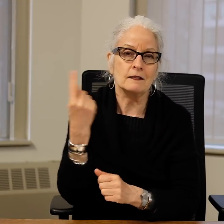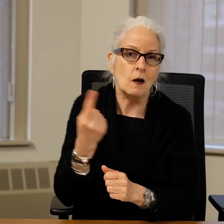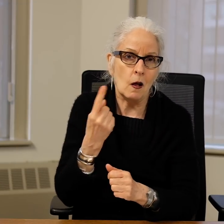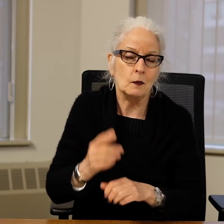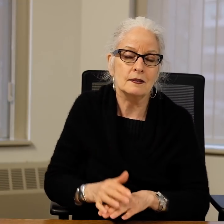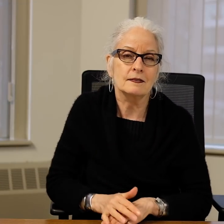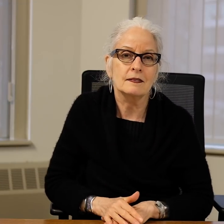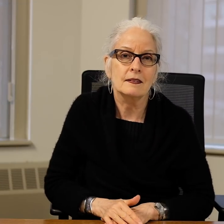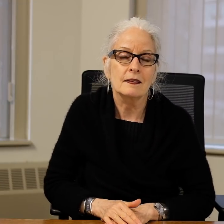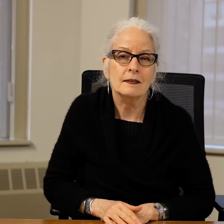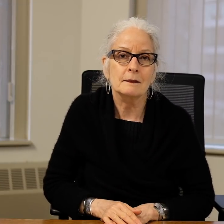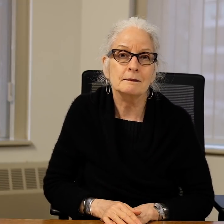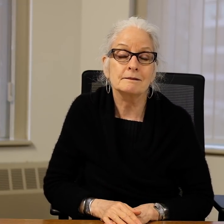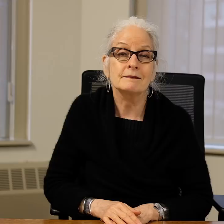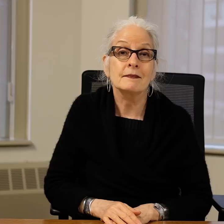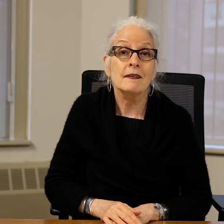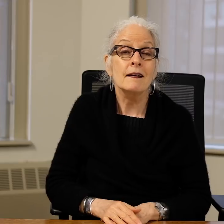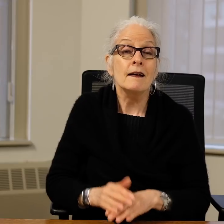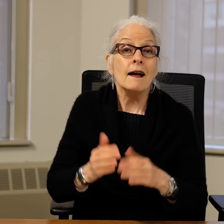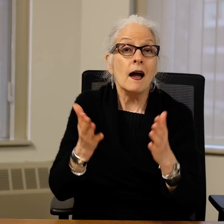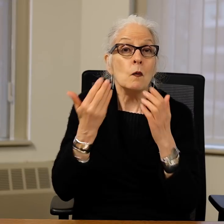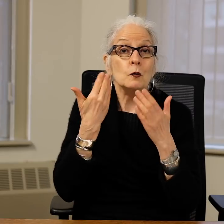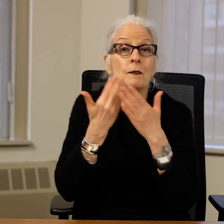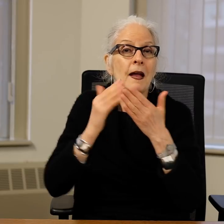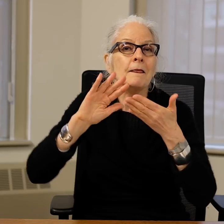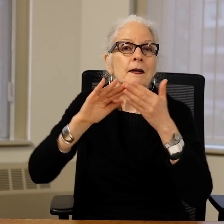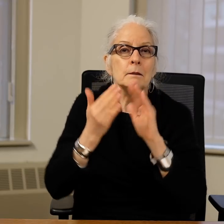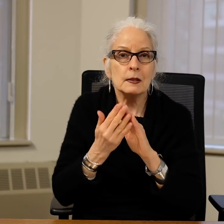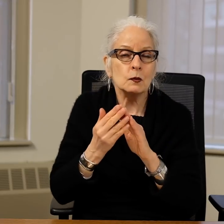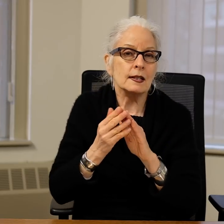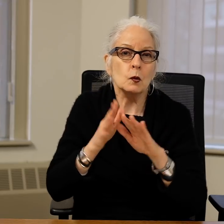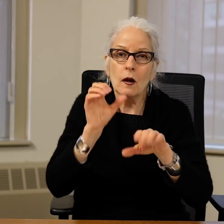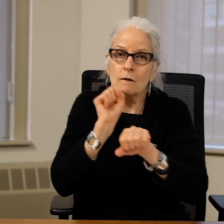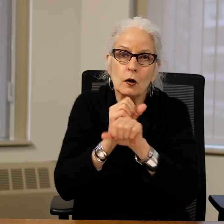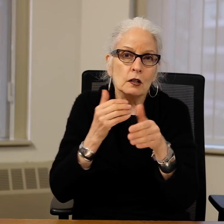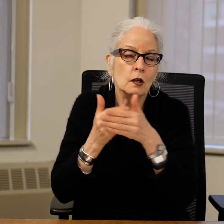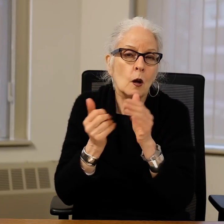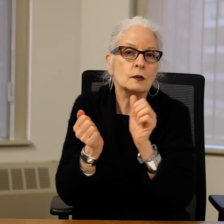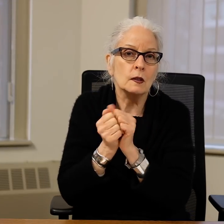shared and their ongoing enthusiasm in working with us.